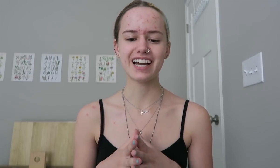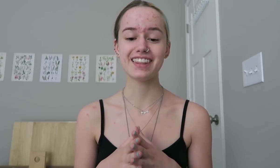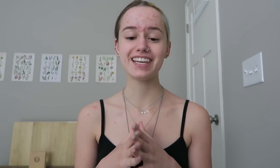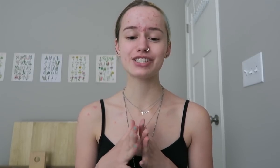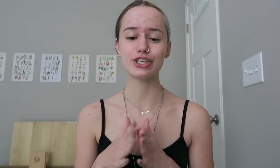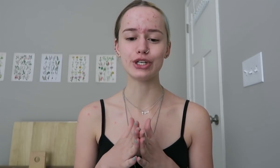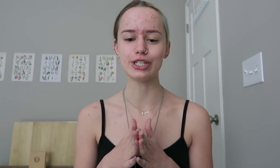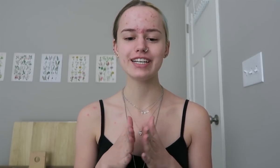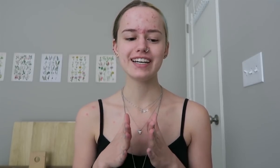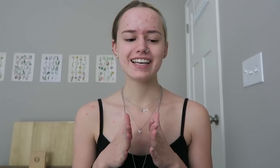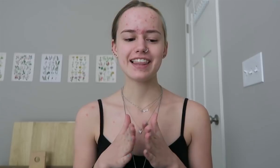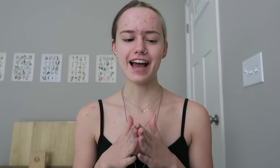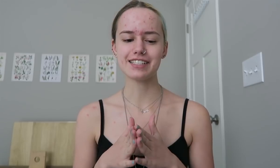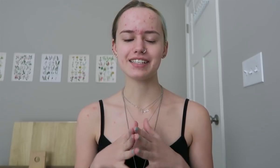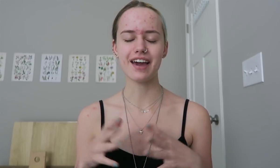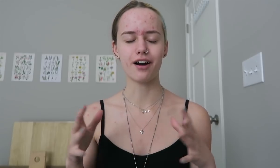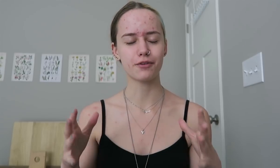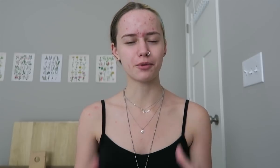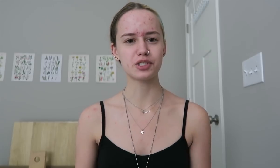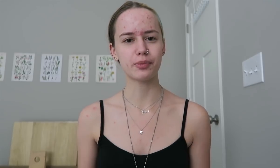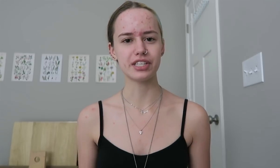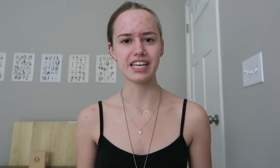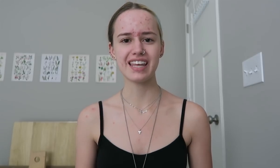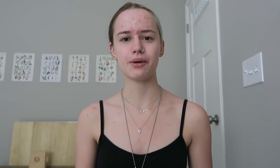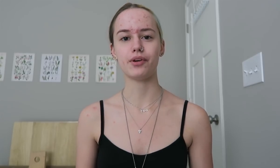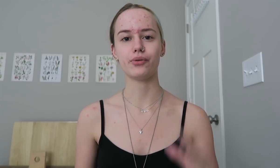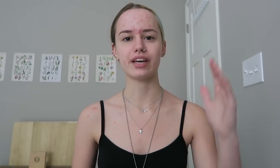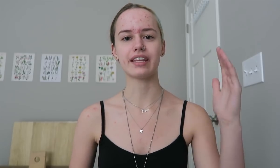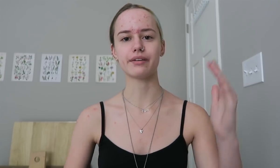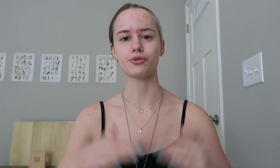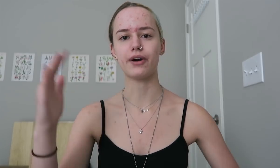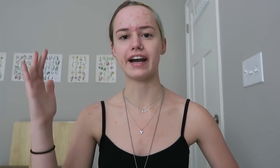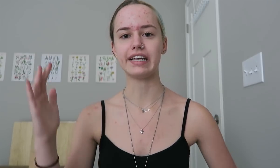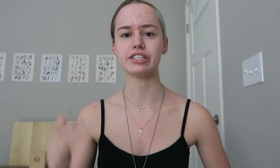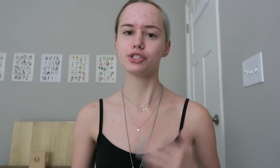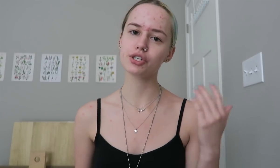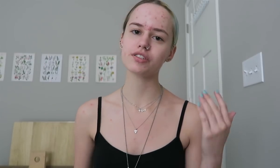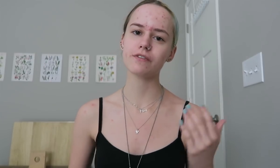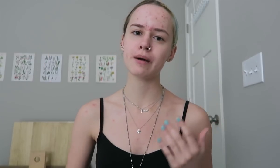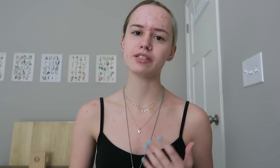I think it's good that they offer multiple a day that way you get like a variety to choose from,